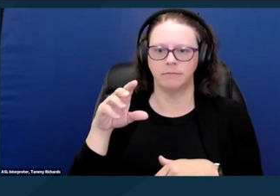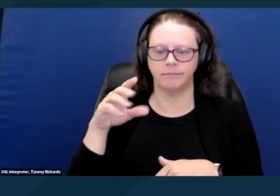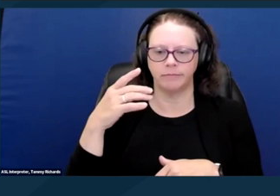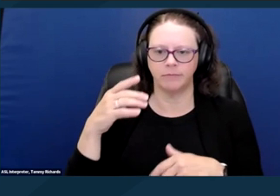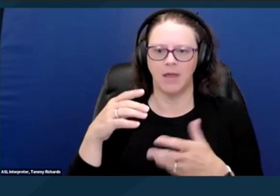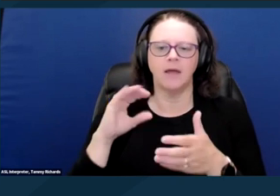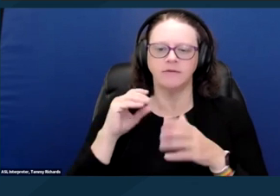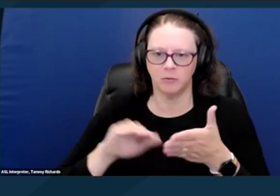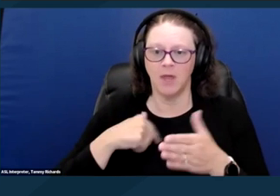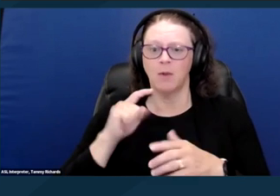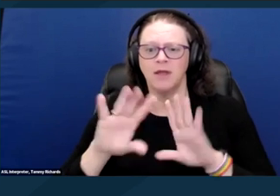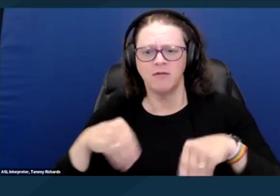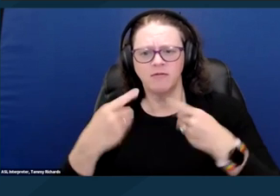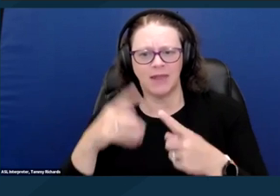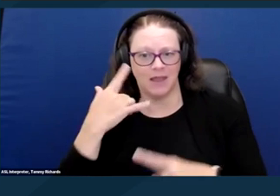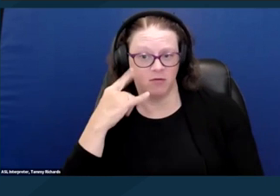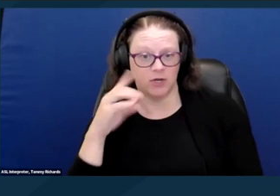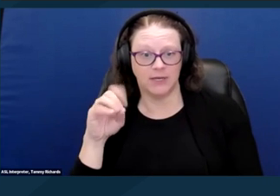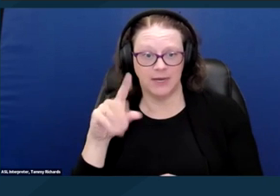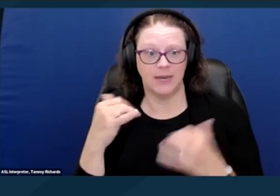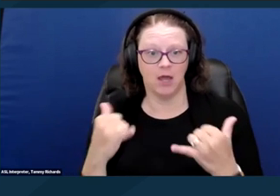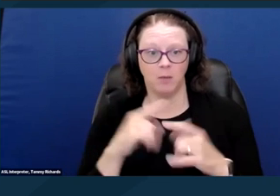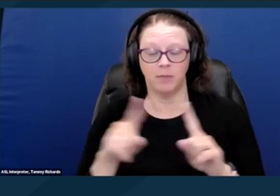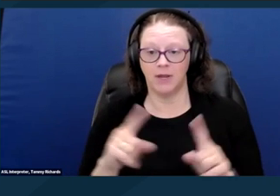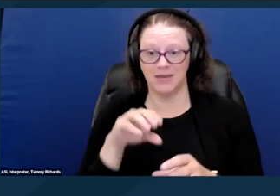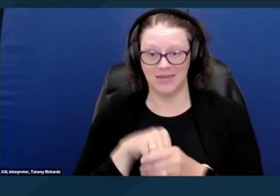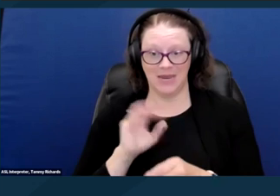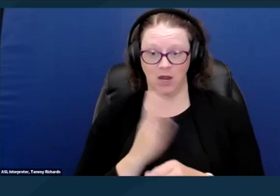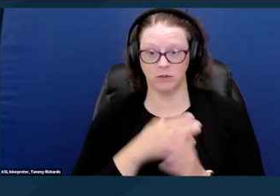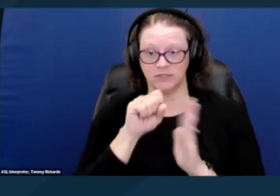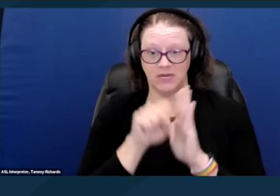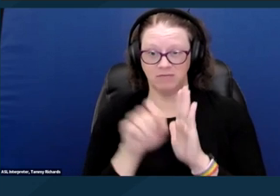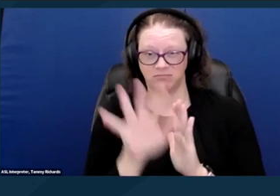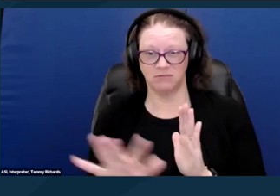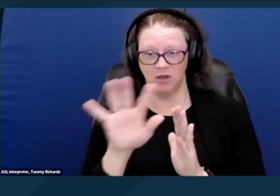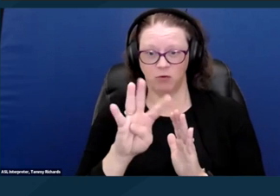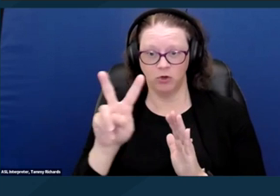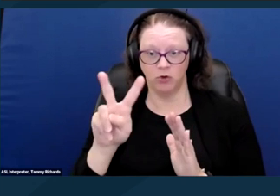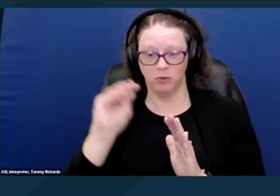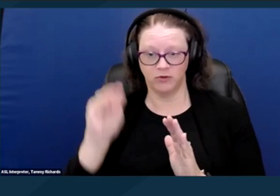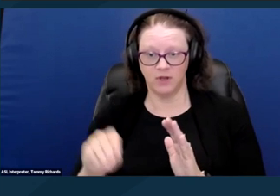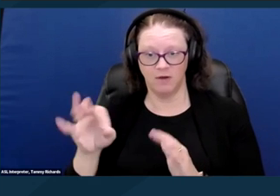It's been reported in our state that approximately 42% of the unhoused population